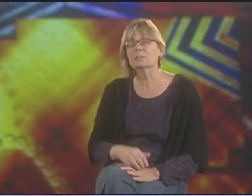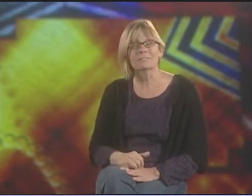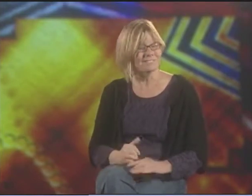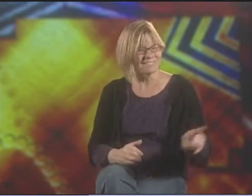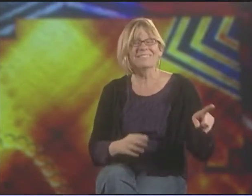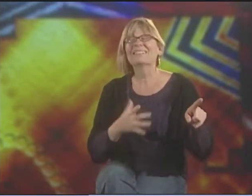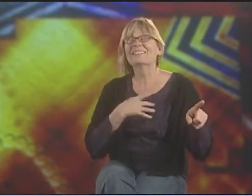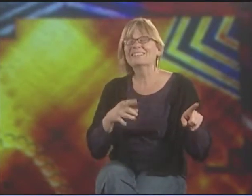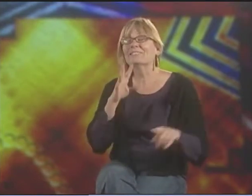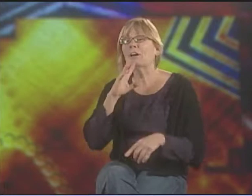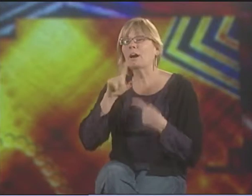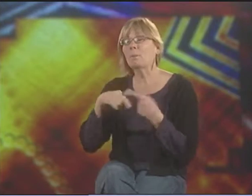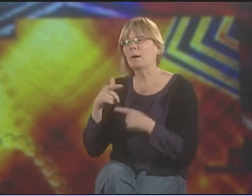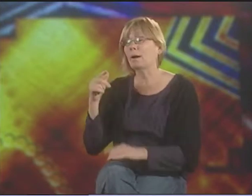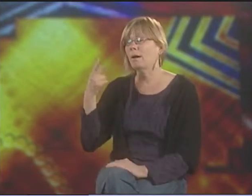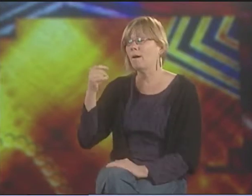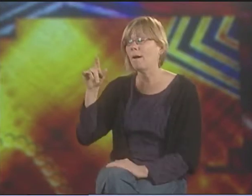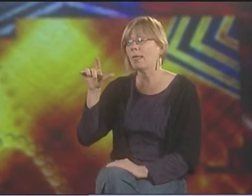IT SET MY MIND WANDERING ABOUT THAT.